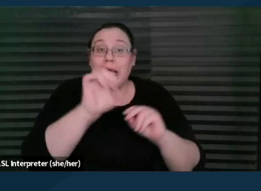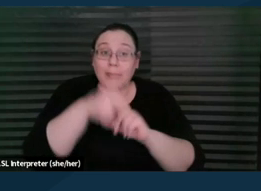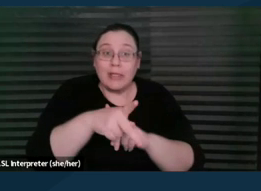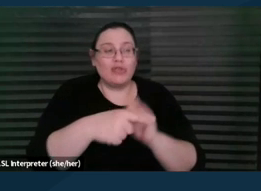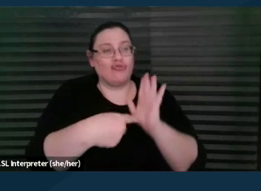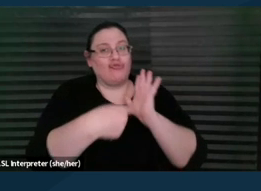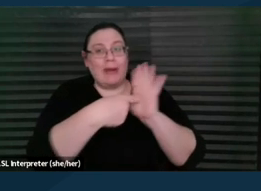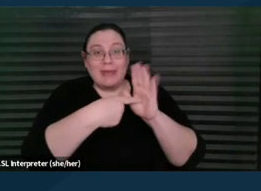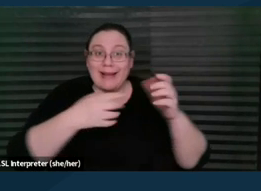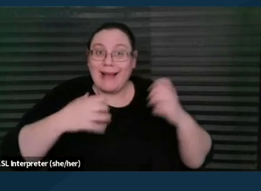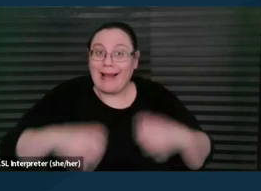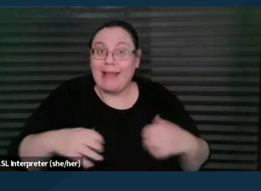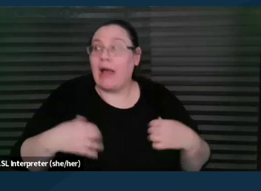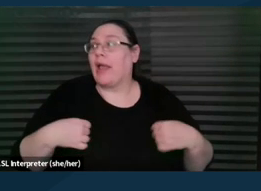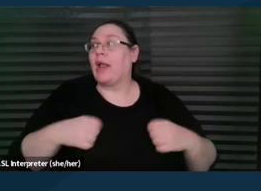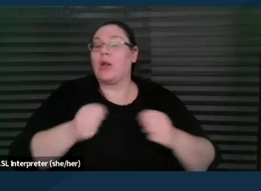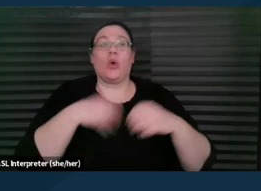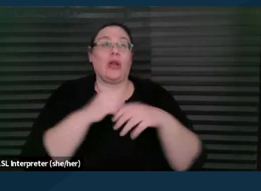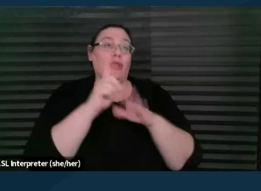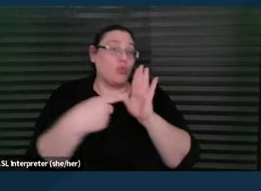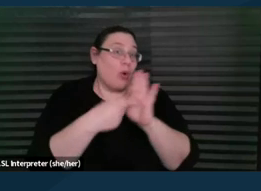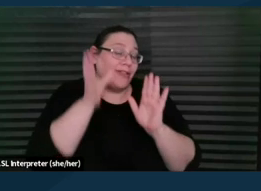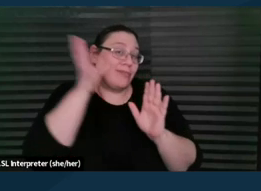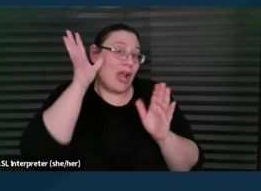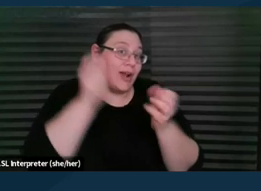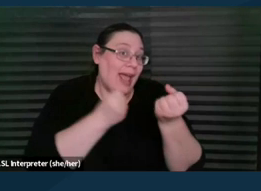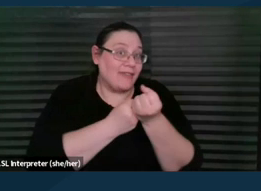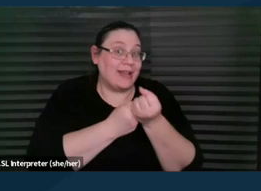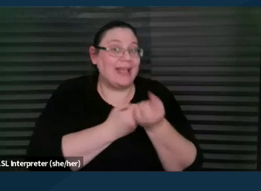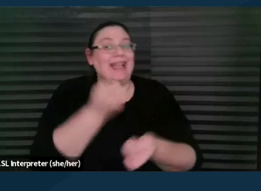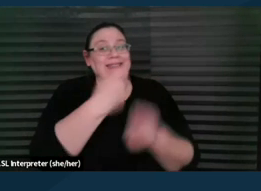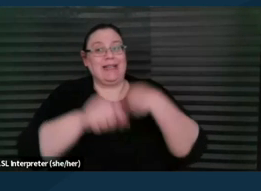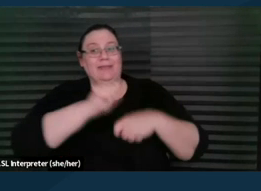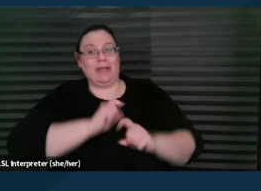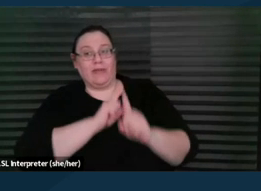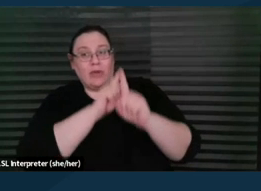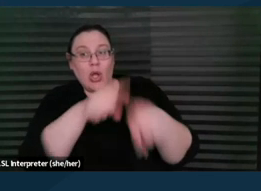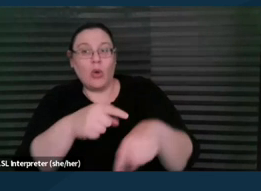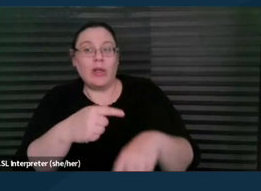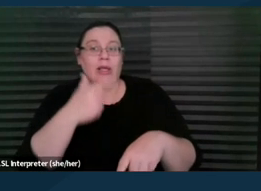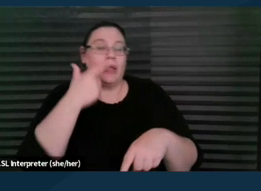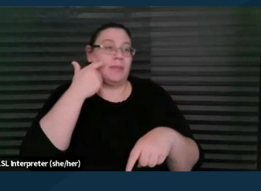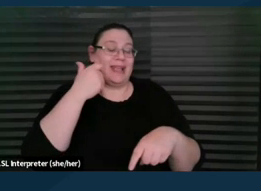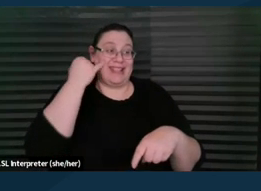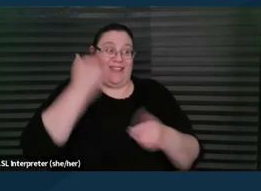or actually in the role of the parent advocate instead of attending myself because I, my presence there makes everything really adversarial.